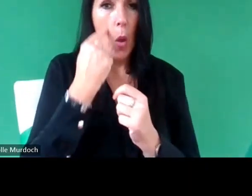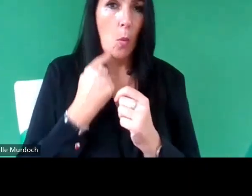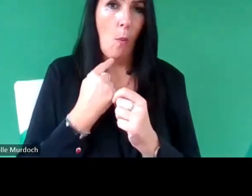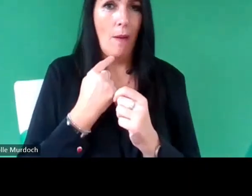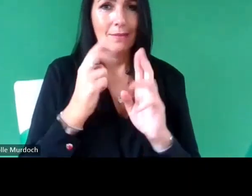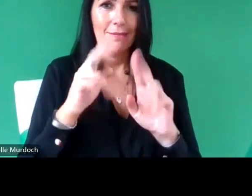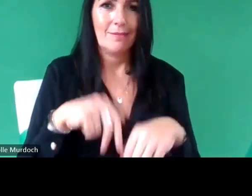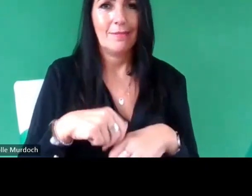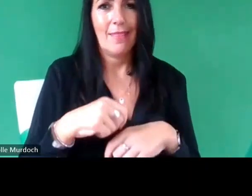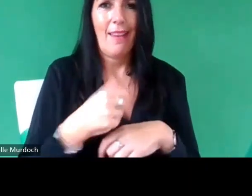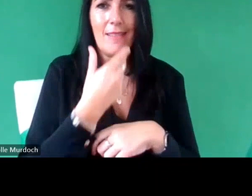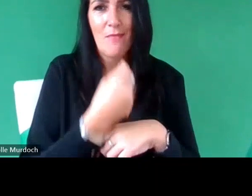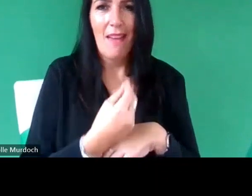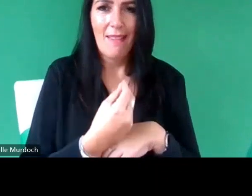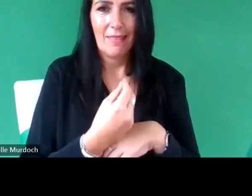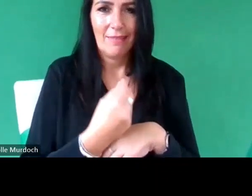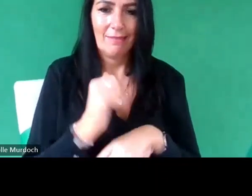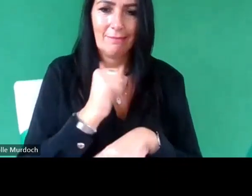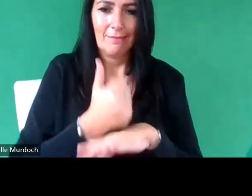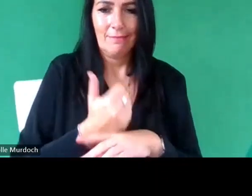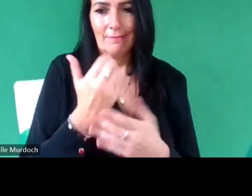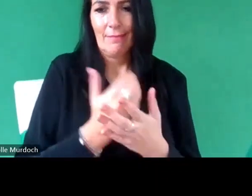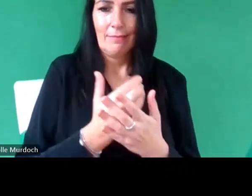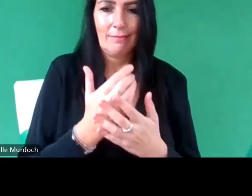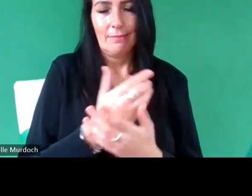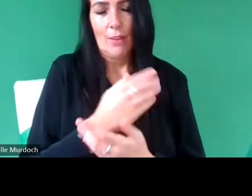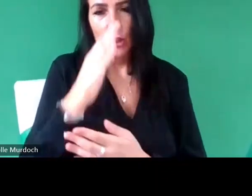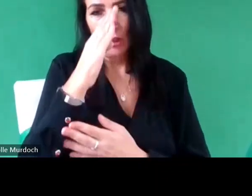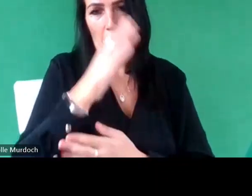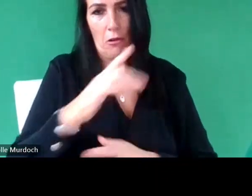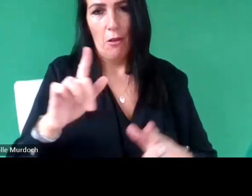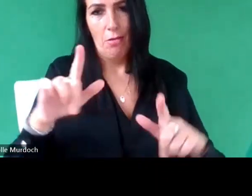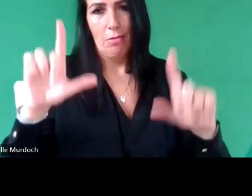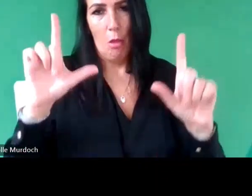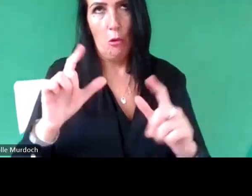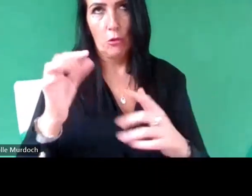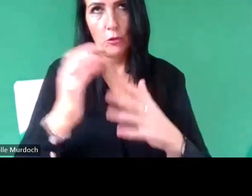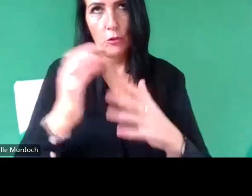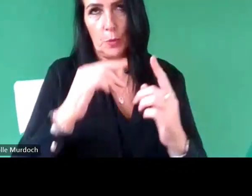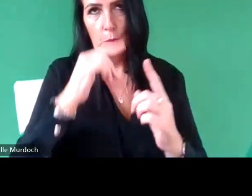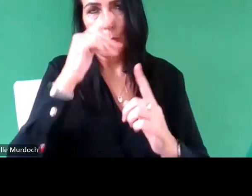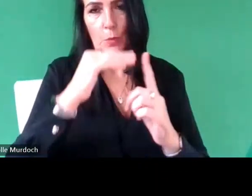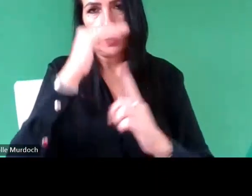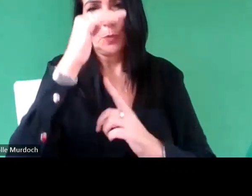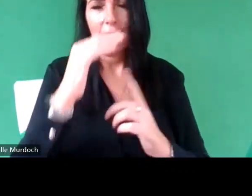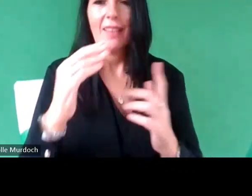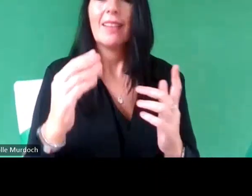and they have S and Lords and arrow at the top so I tend to start for the first few weeks without